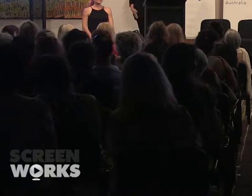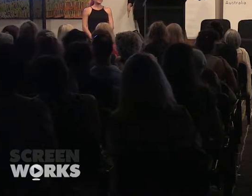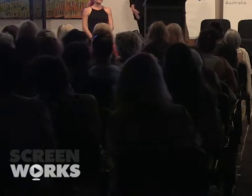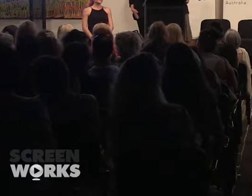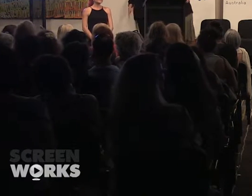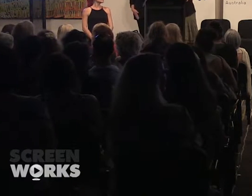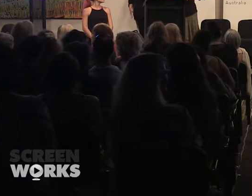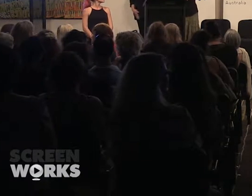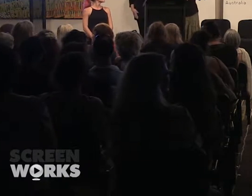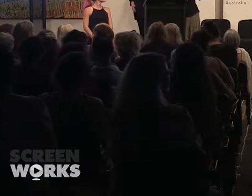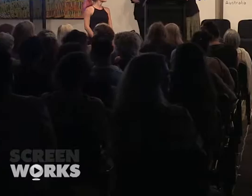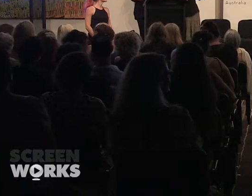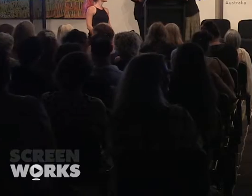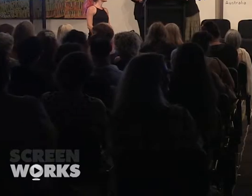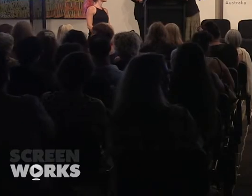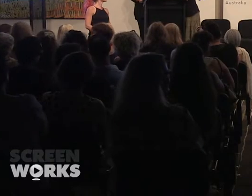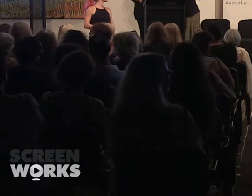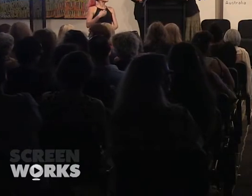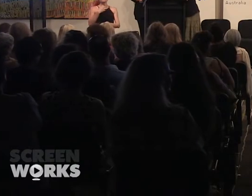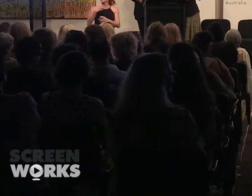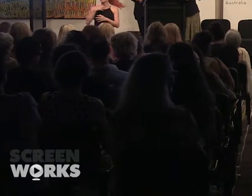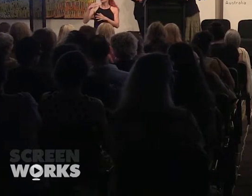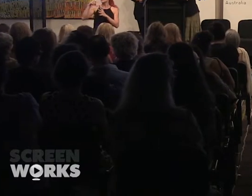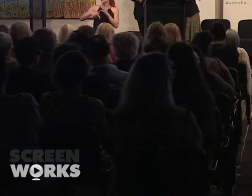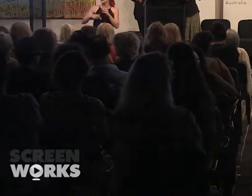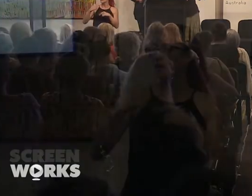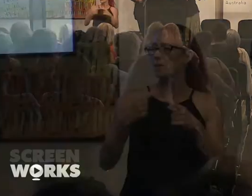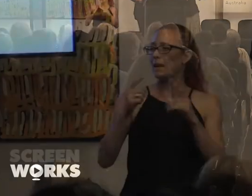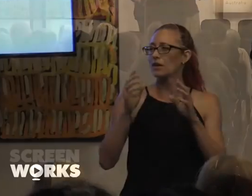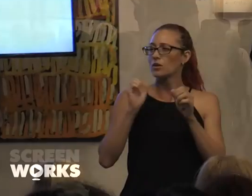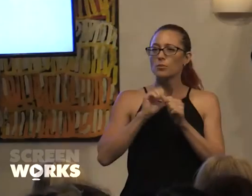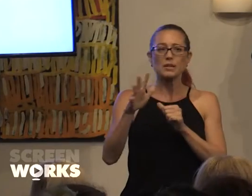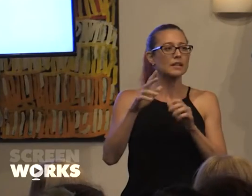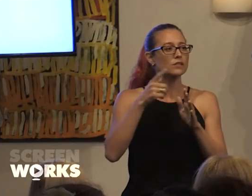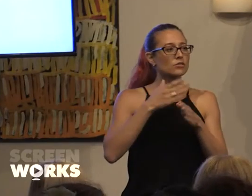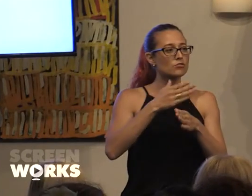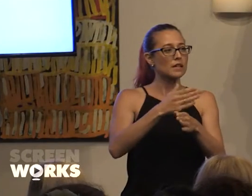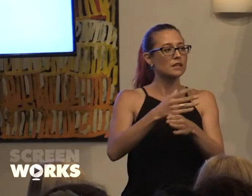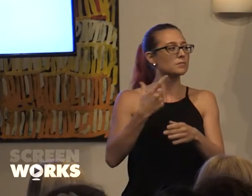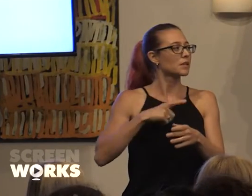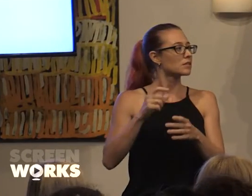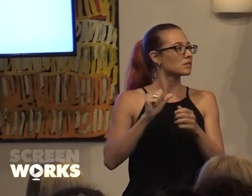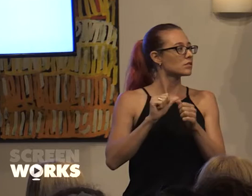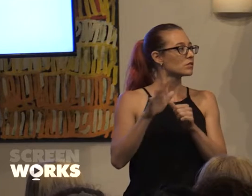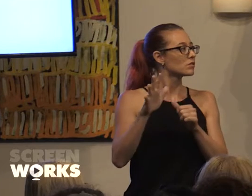Before Nerida goes into a bit more detail about the 'Brilliant Careers' because there's some opportunities for everyone here. I just want to mention the